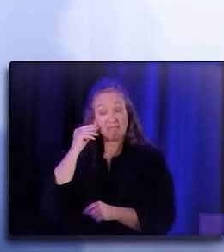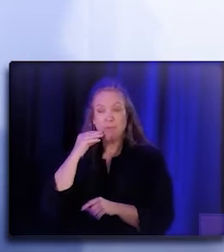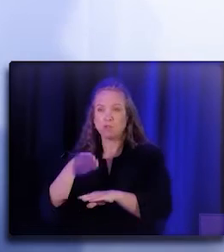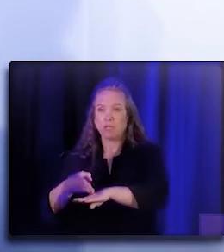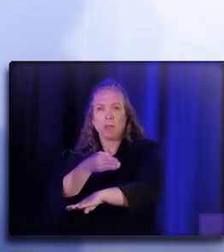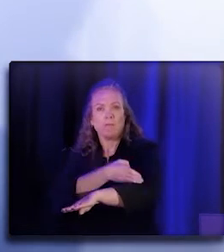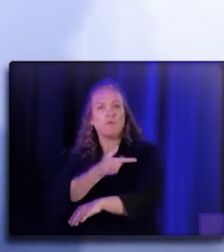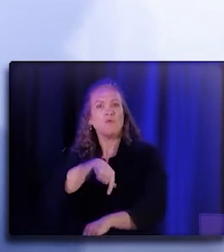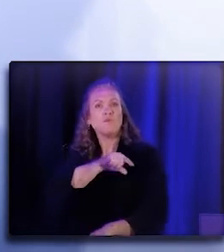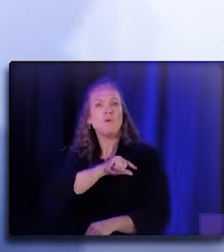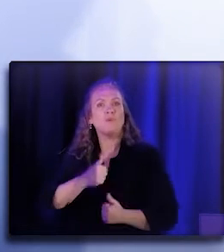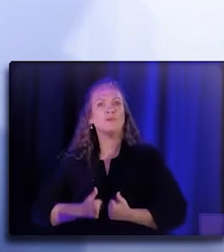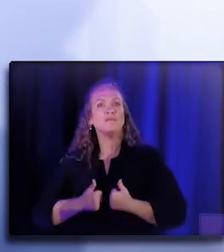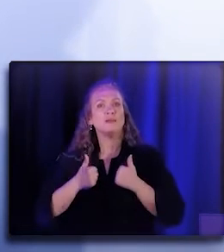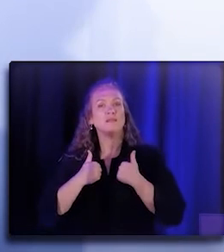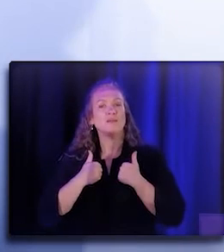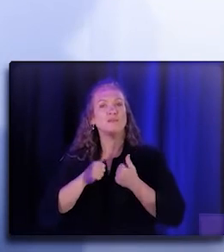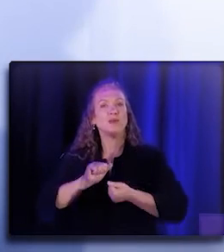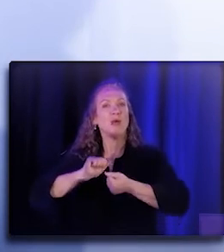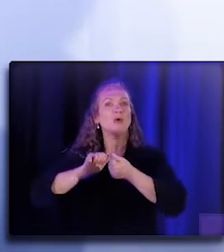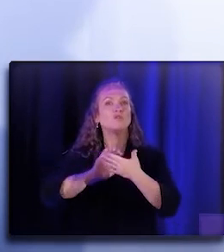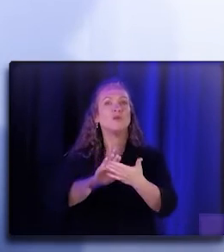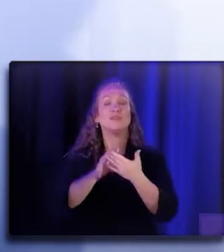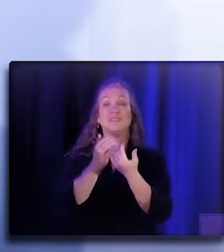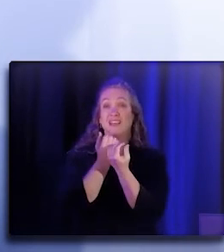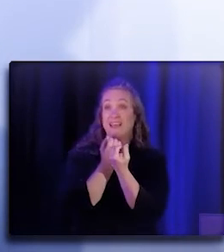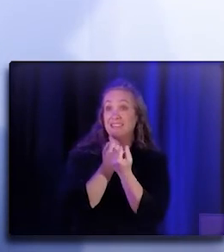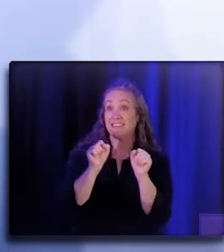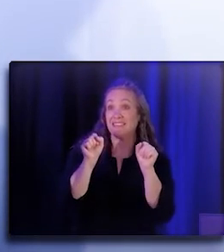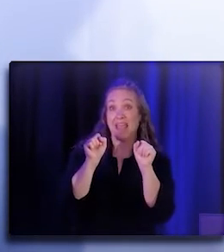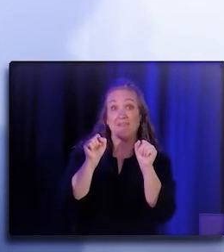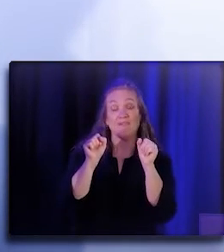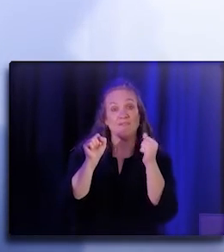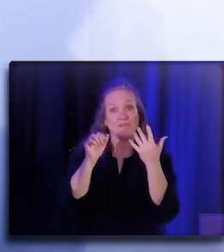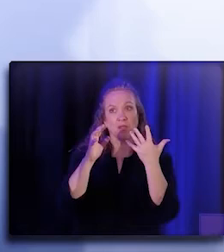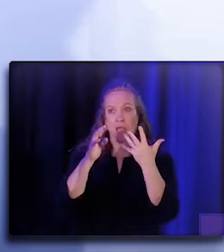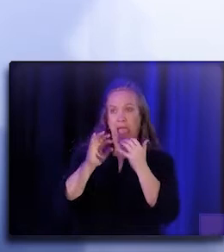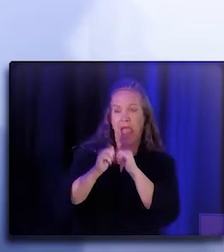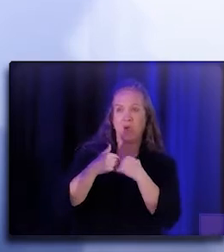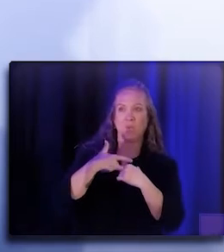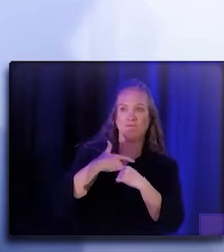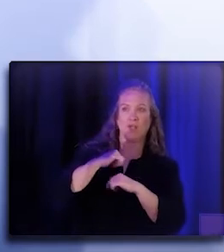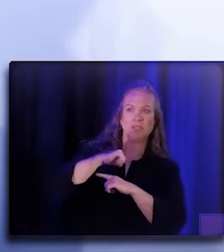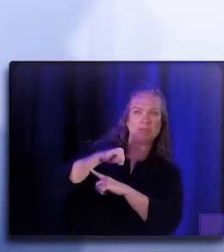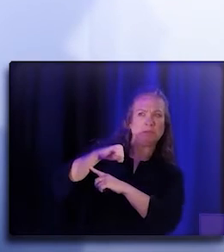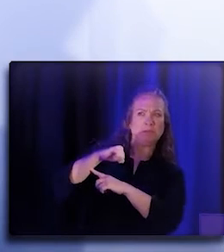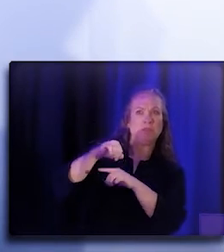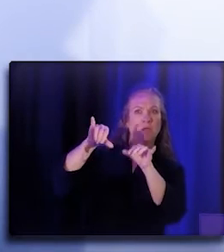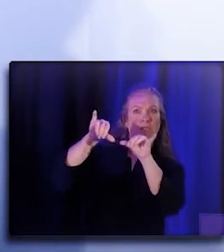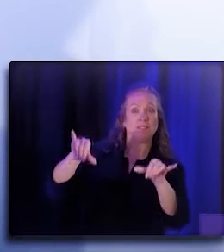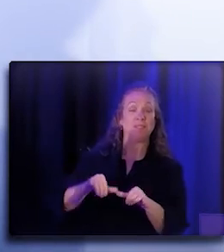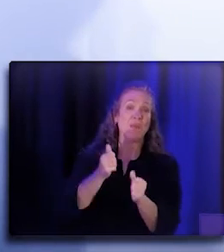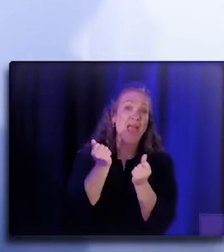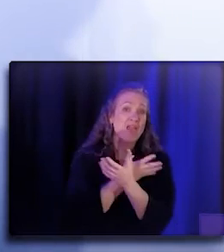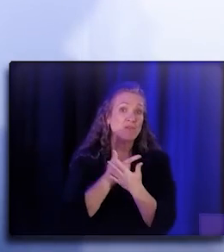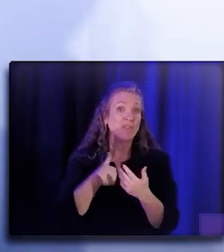while addressing a safe mistrust of systems. You know, thinking about, you know, everything that we've had to go through to get to where we're at today,